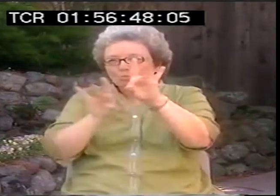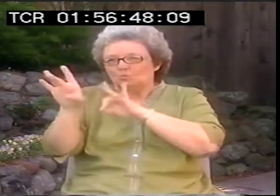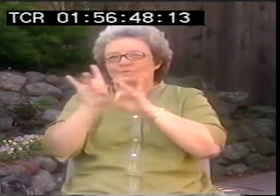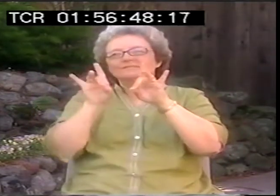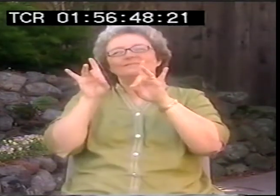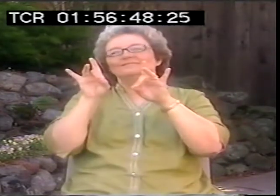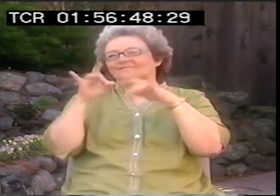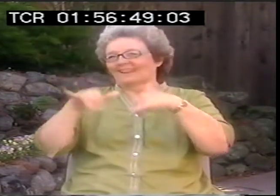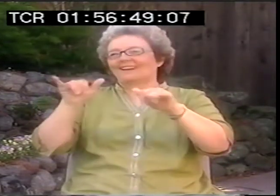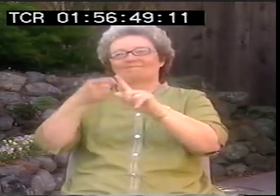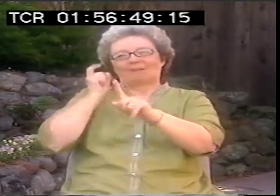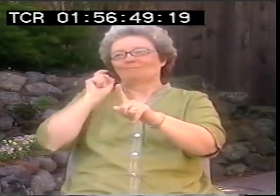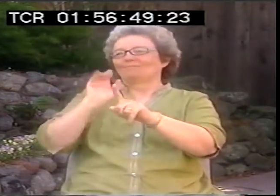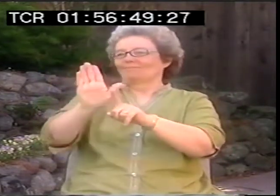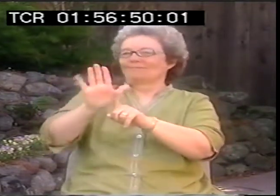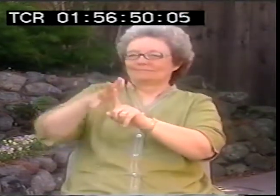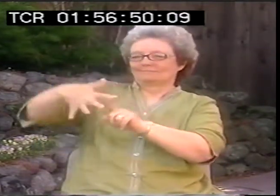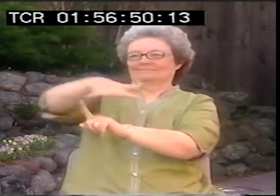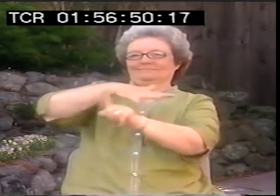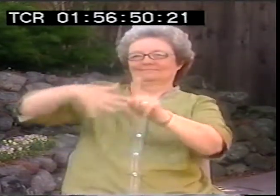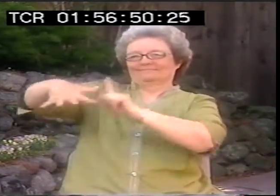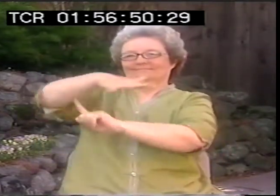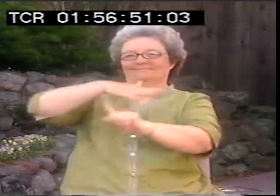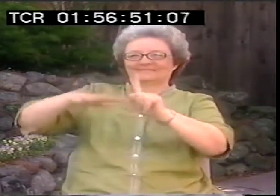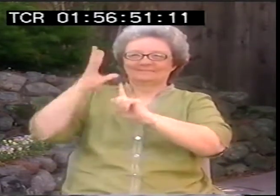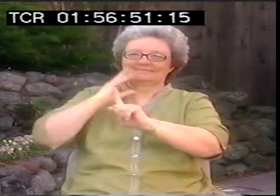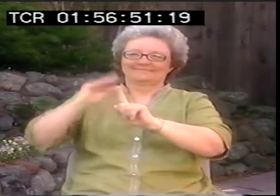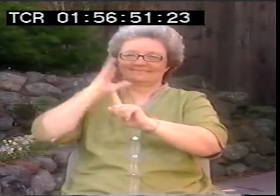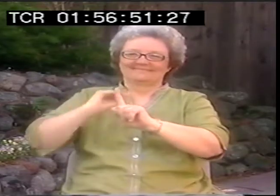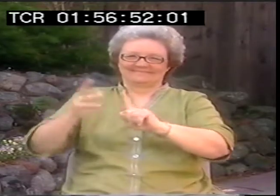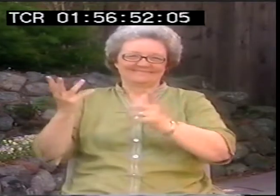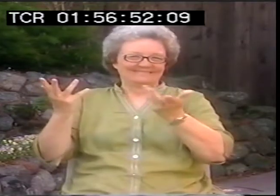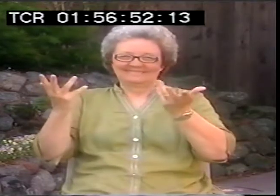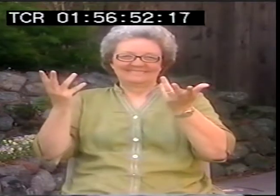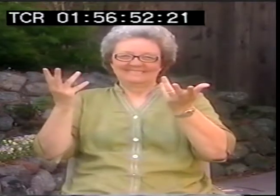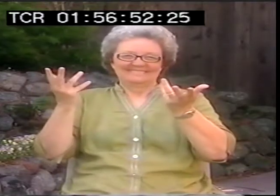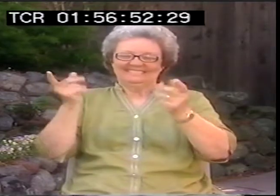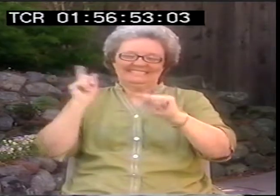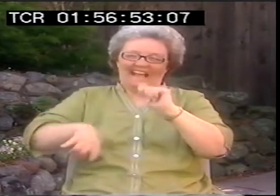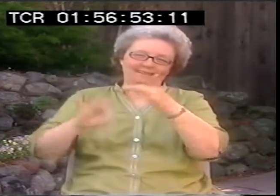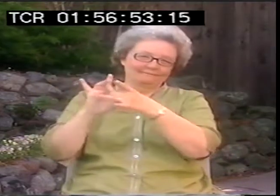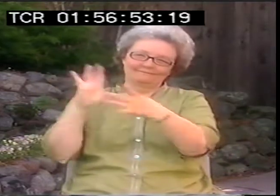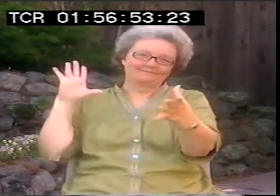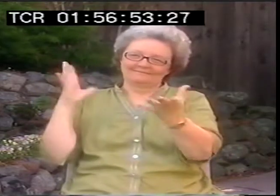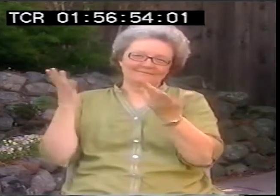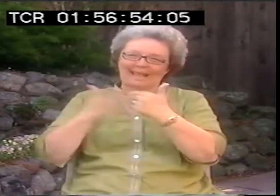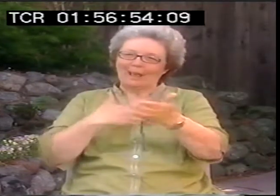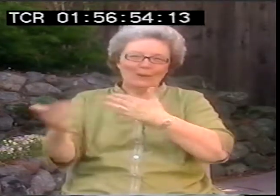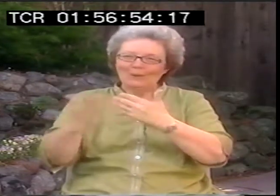The language that's chosen, the words that are chosen are all dictated by the cultural experience of the writer and the creator.